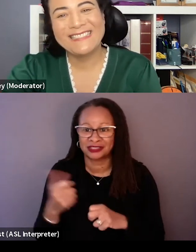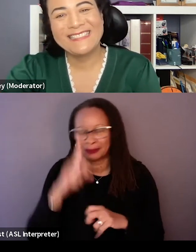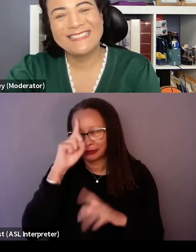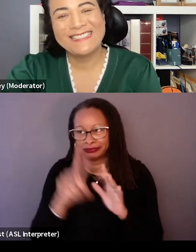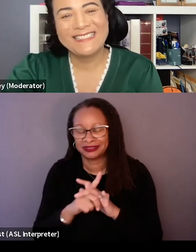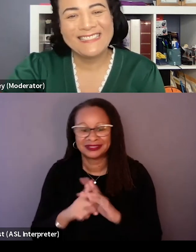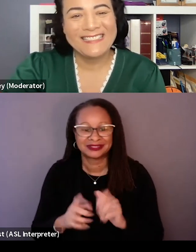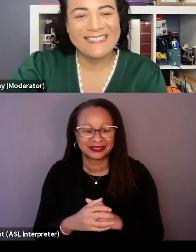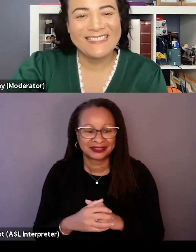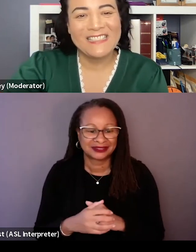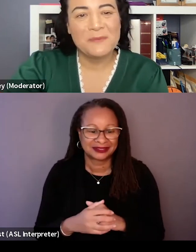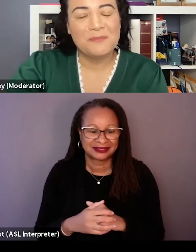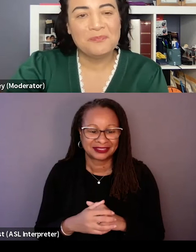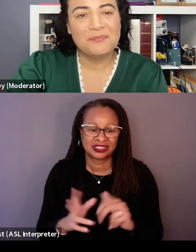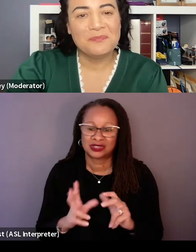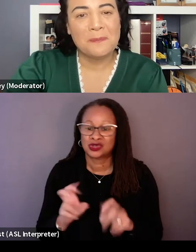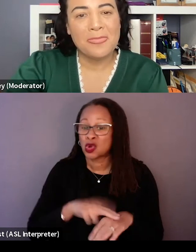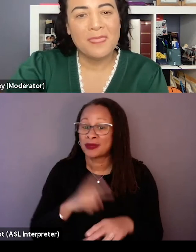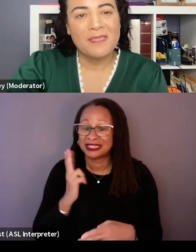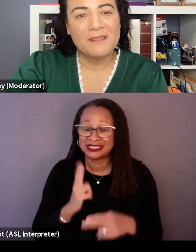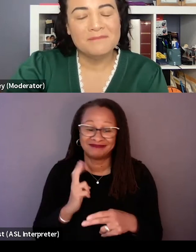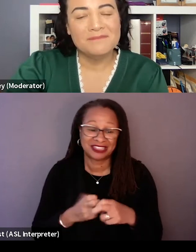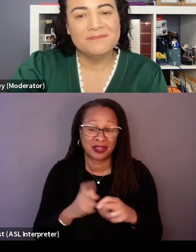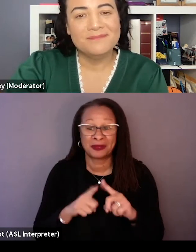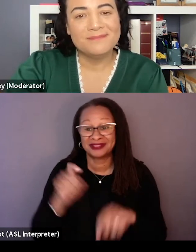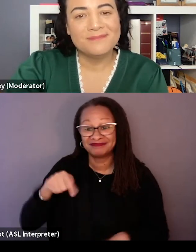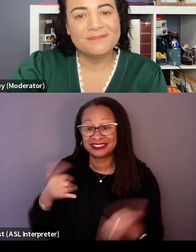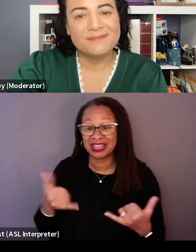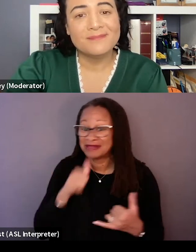because normally it is very difficult, but this time it actually wasn't that bad because people,